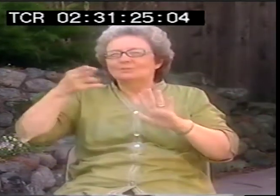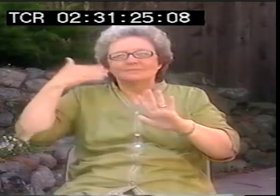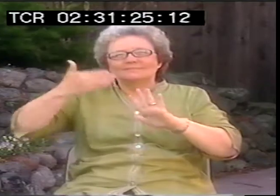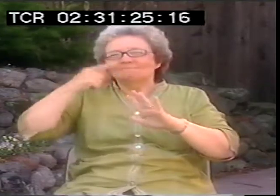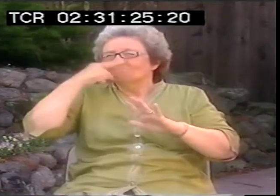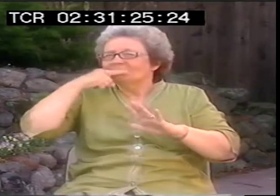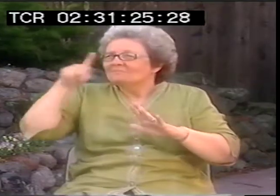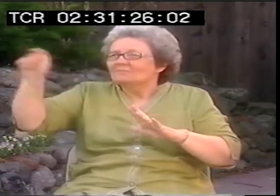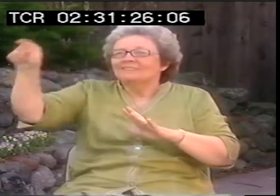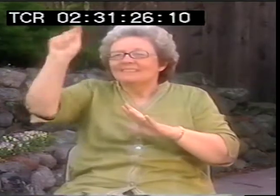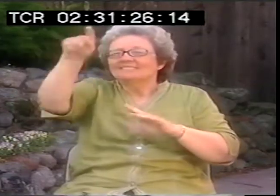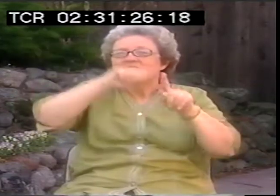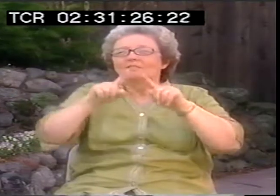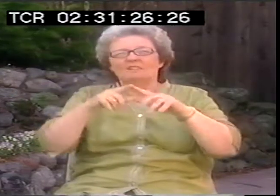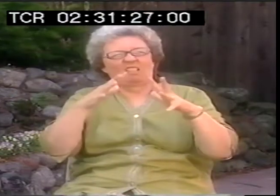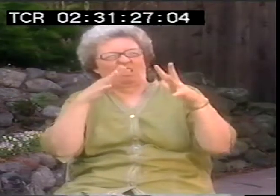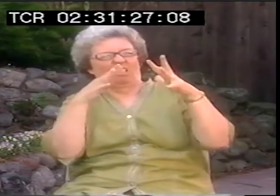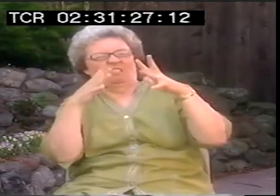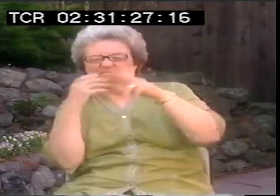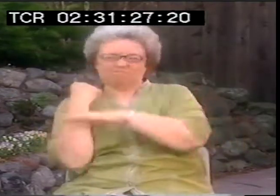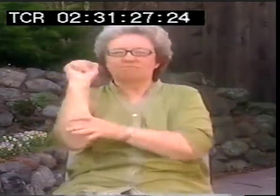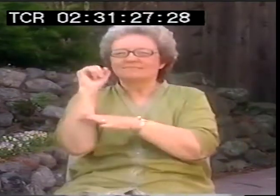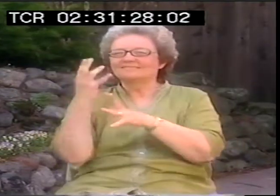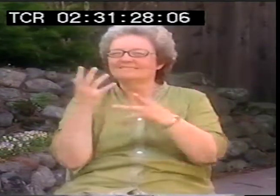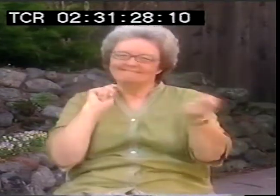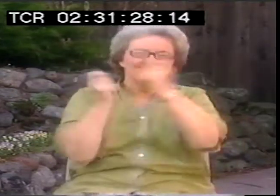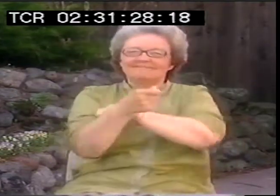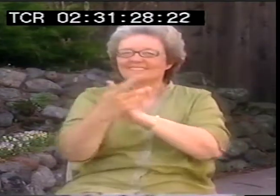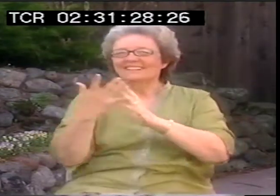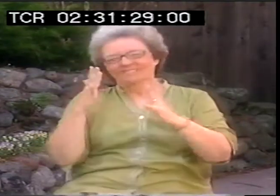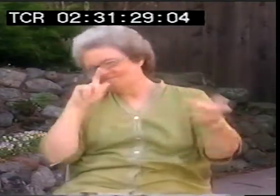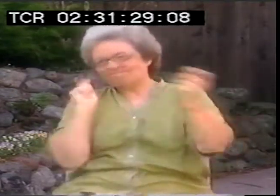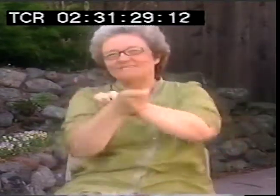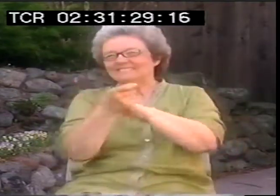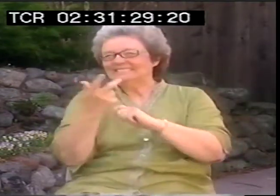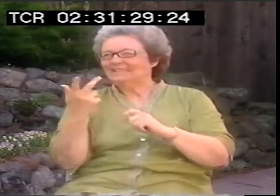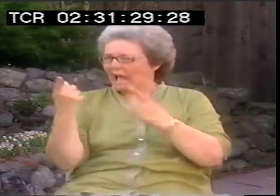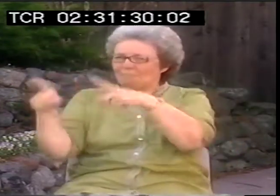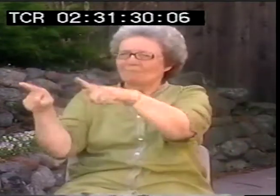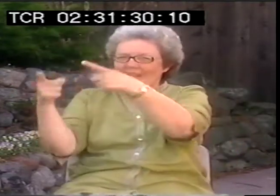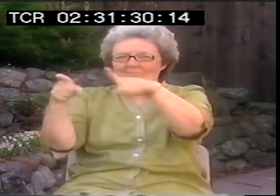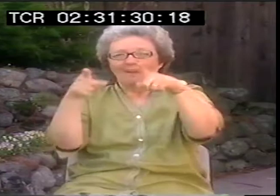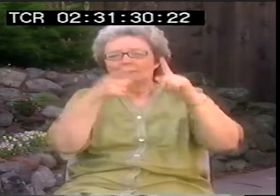If you look throughout history, there have been so many oppressed people who have decided to rise to the occasion